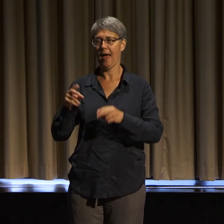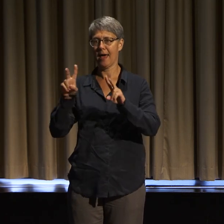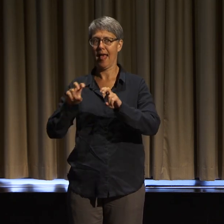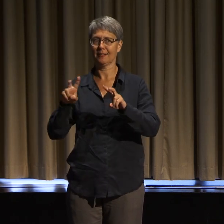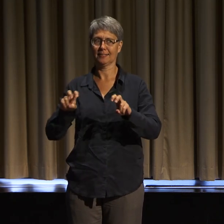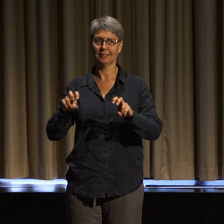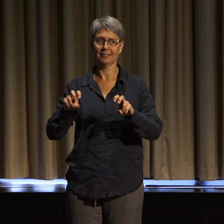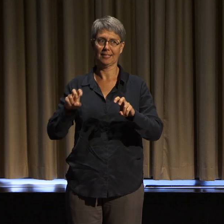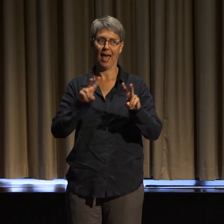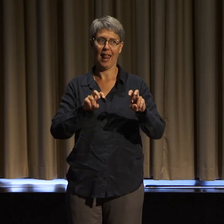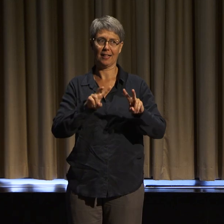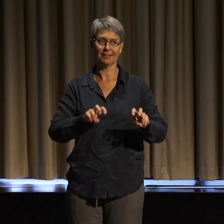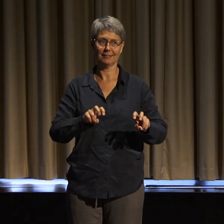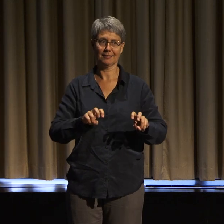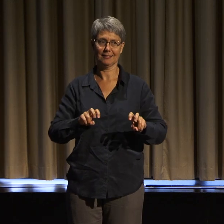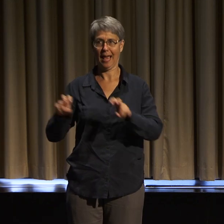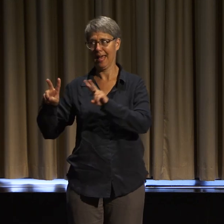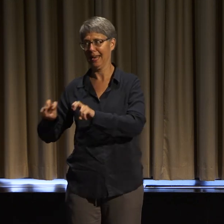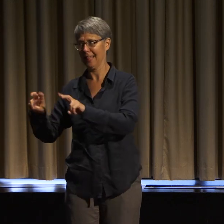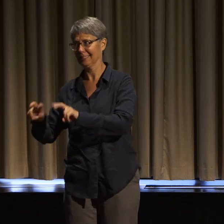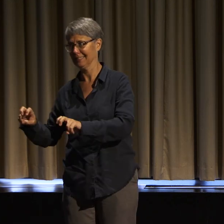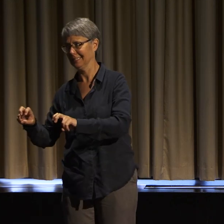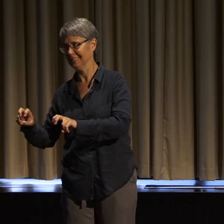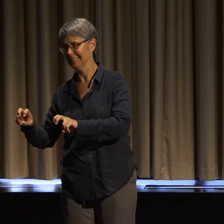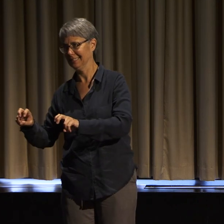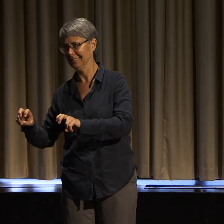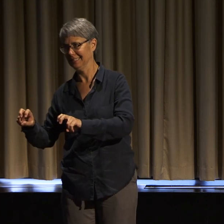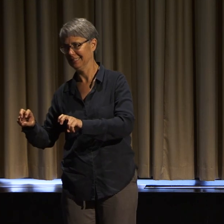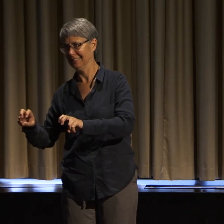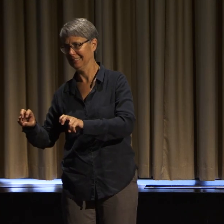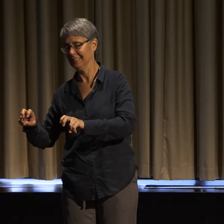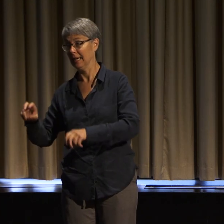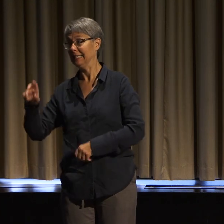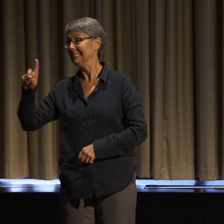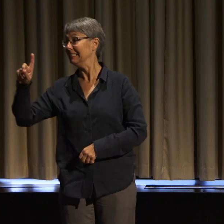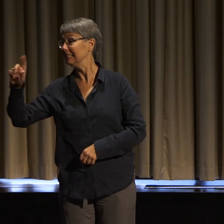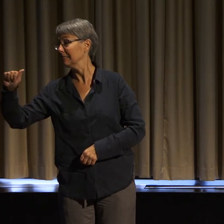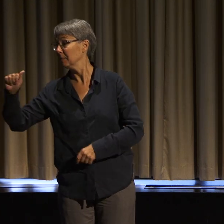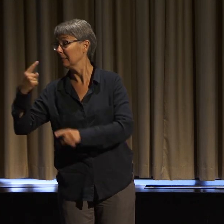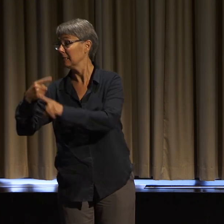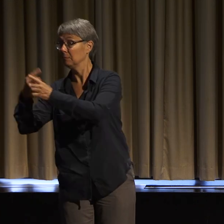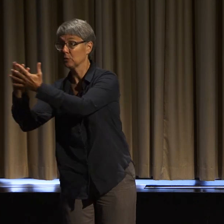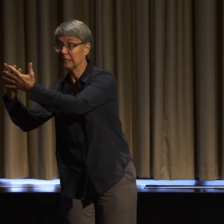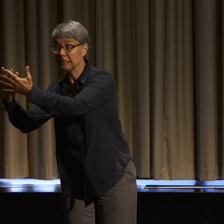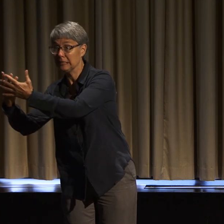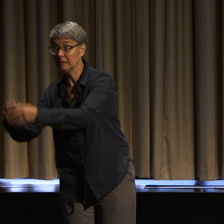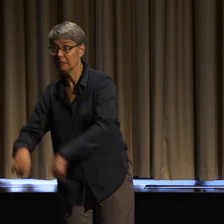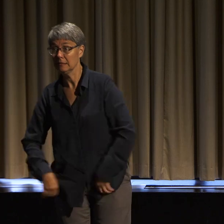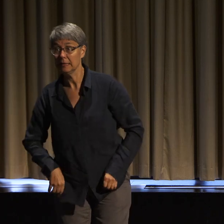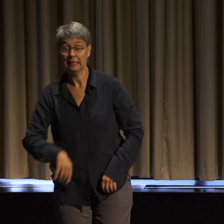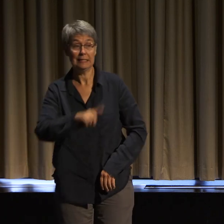and breaking down the connections between disability and prisons and immigration and race and gender and all of those things.